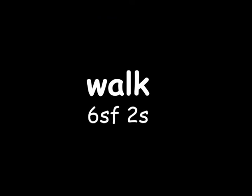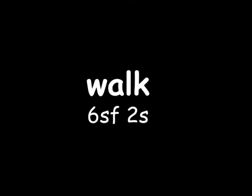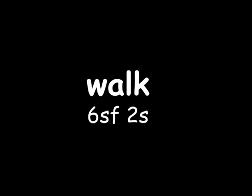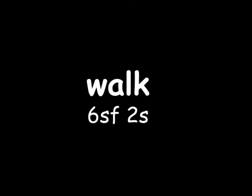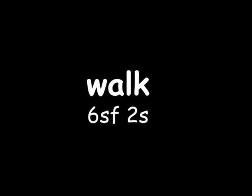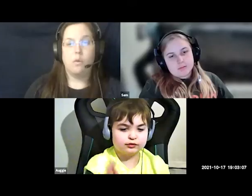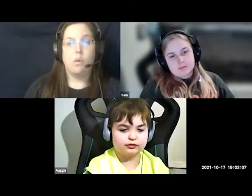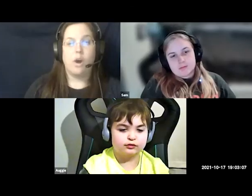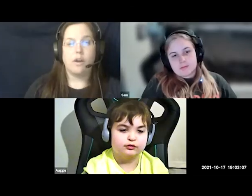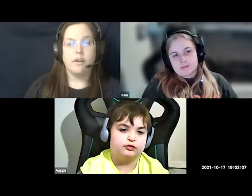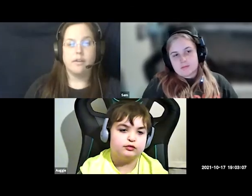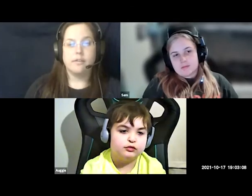walk